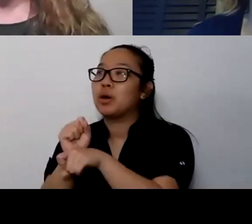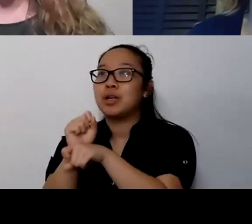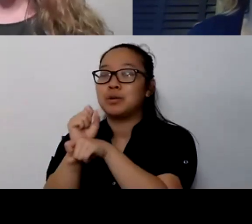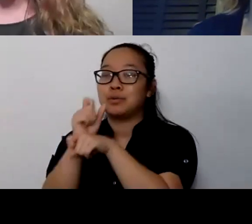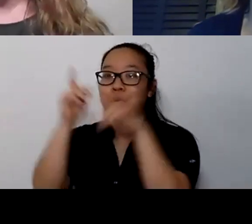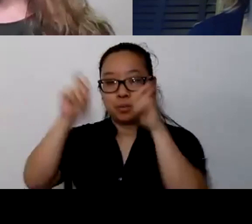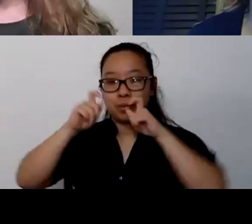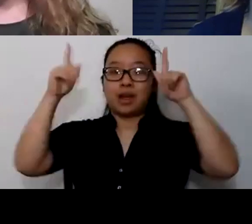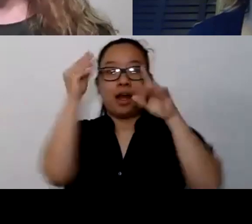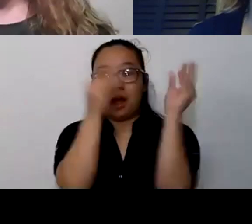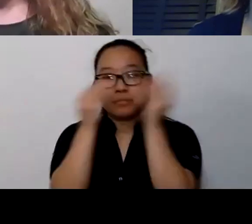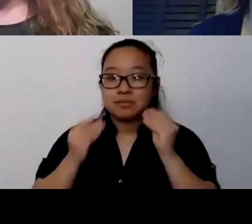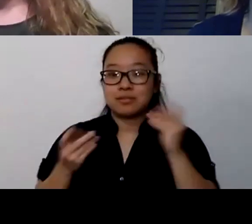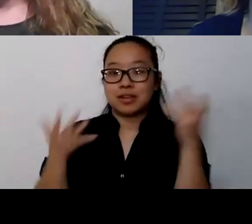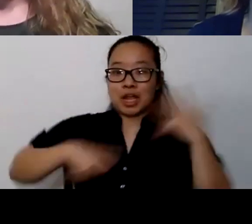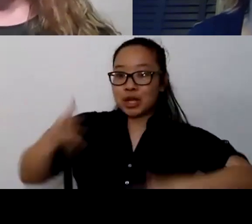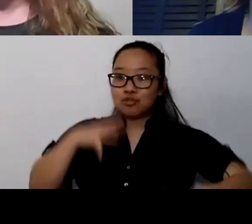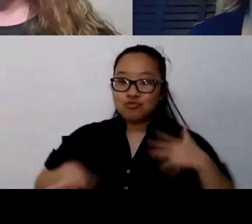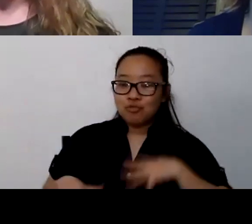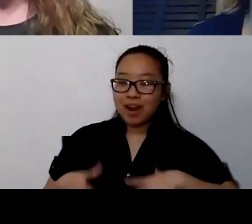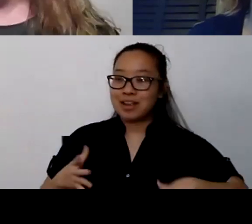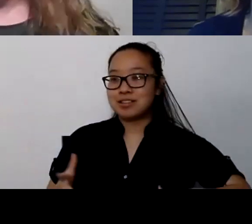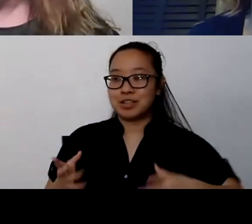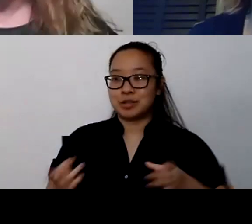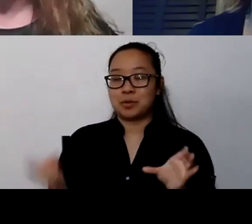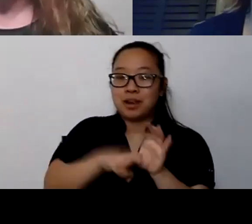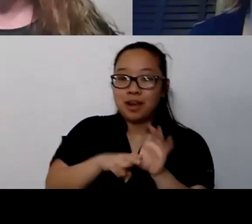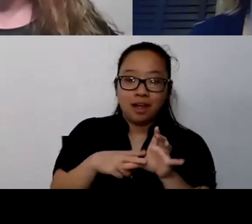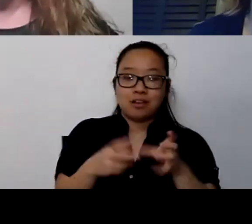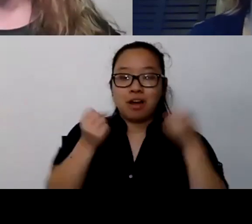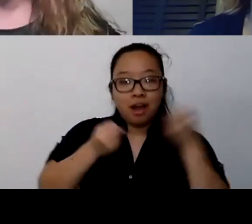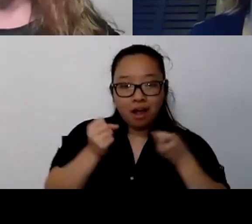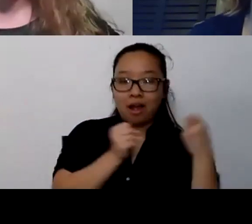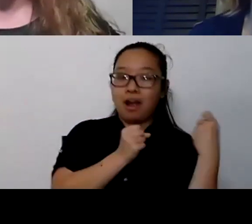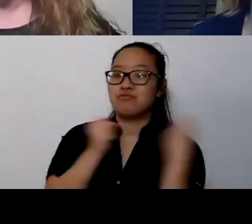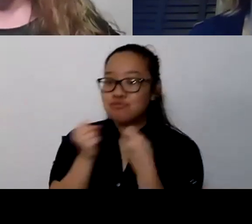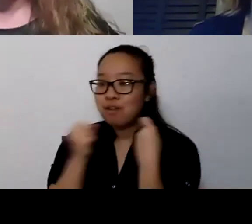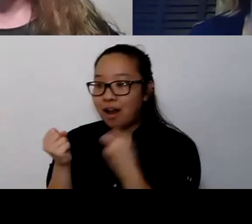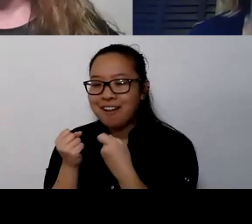Look, I've made this huge adjustment already. I'm capable. I am capable of change.